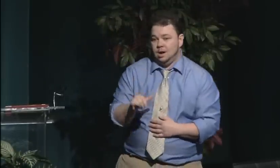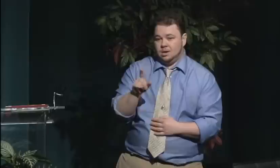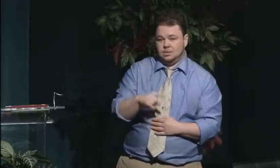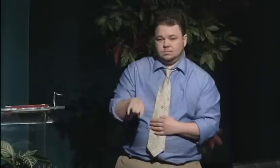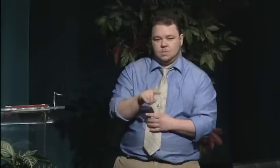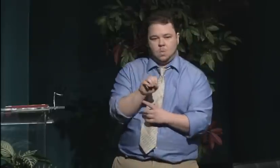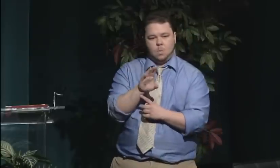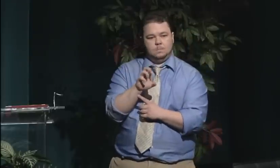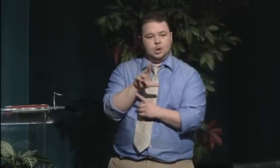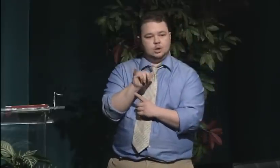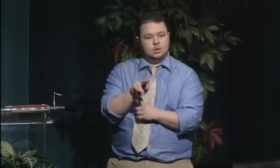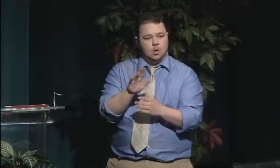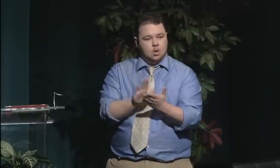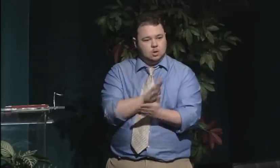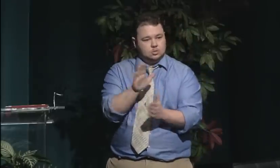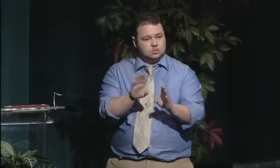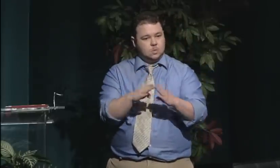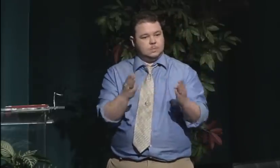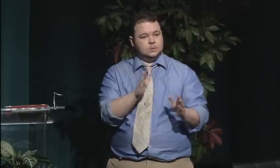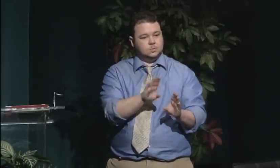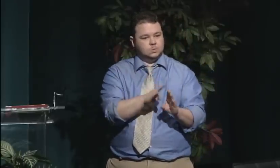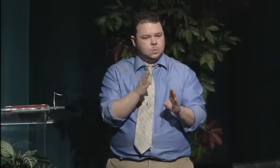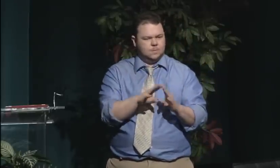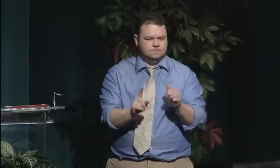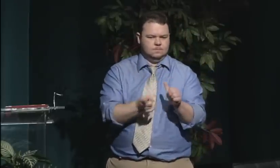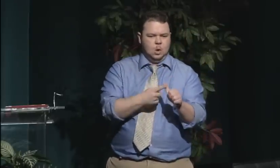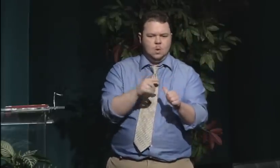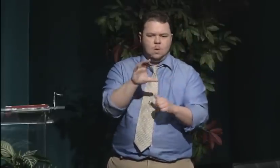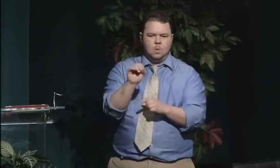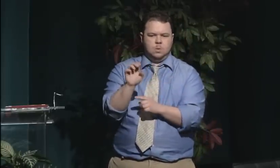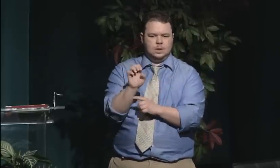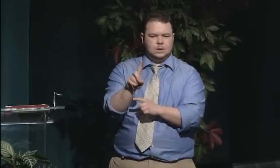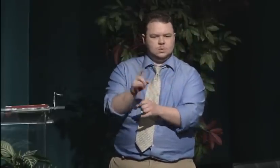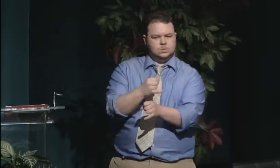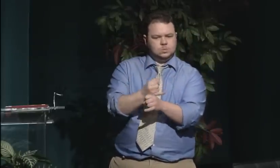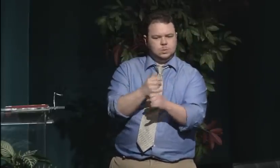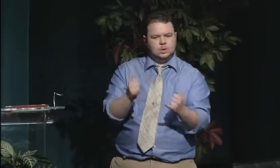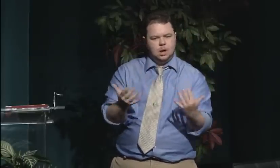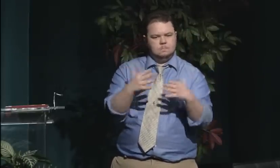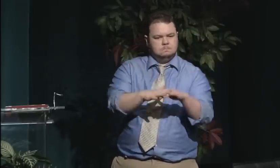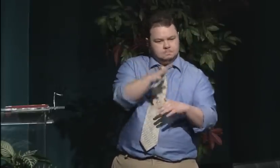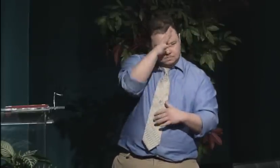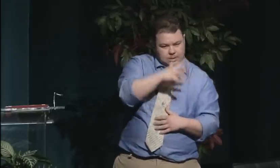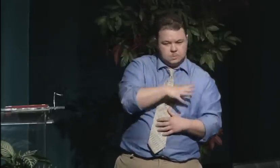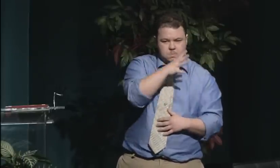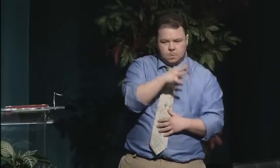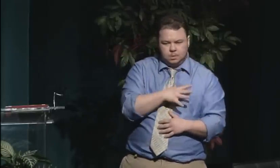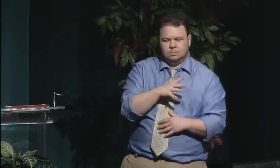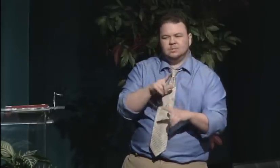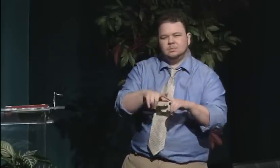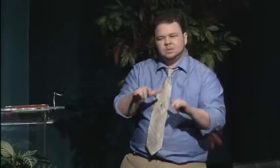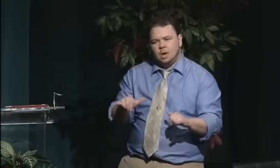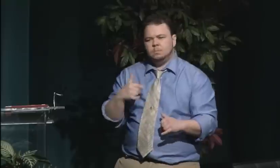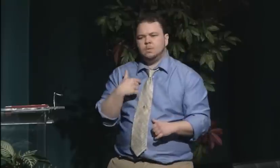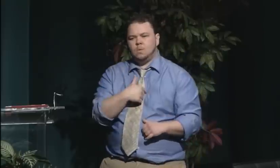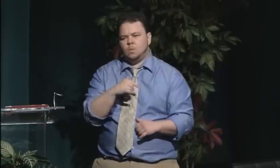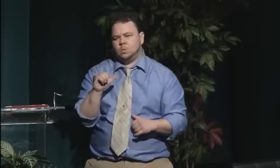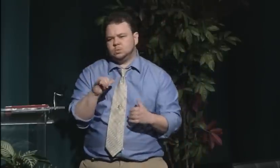In 1837 in Ohio, opened their doors to women for the first time.